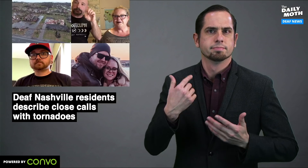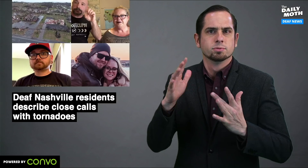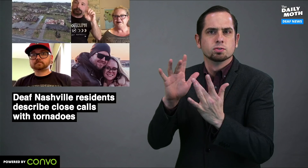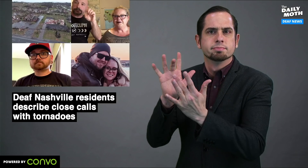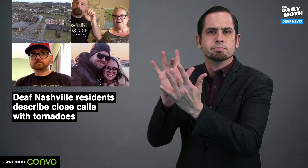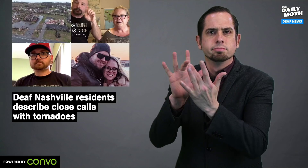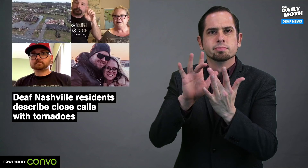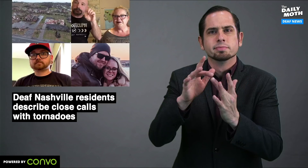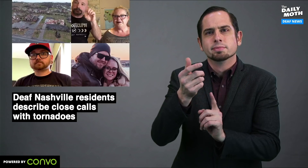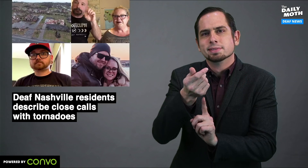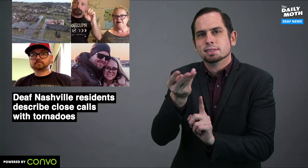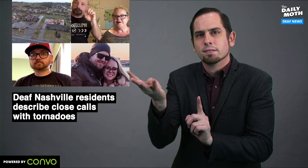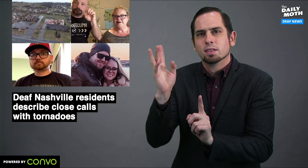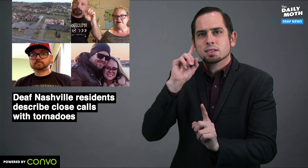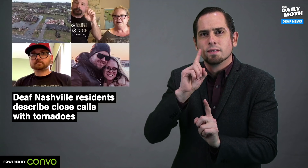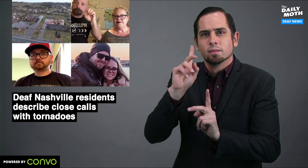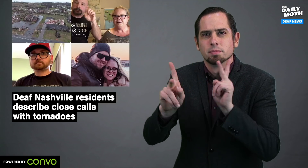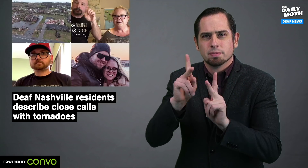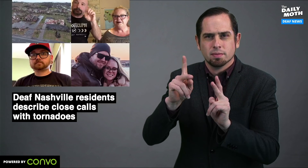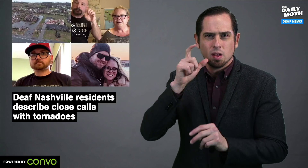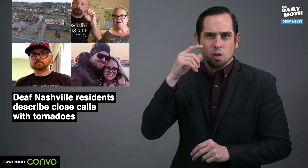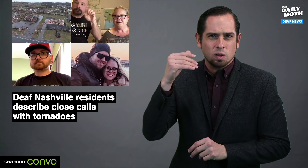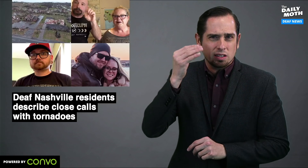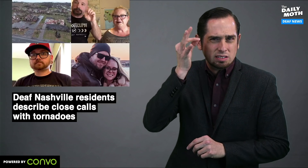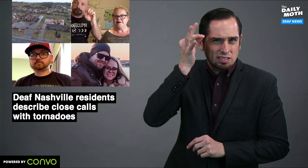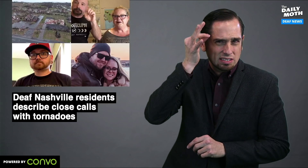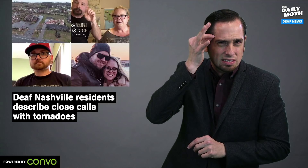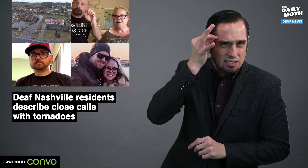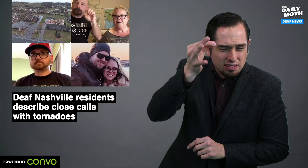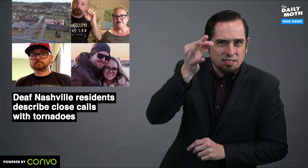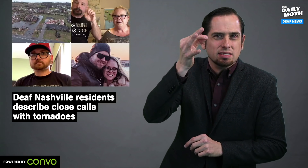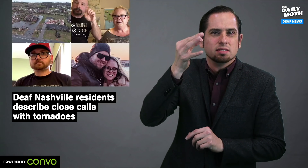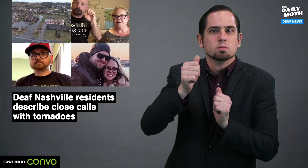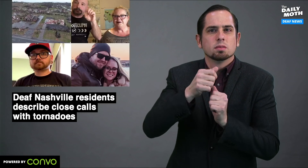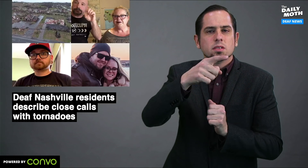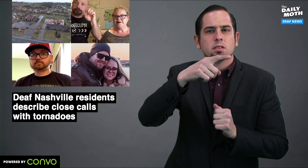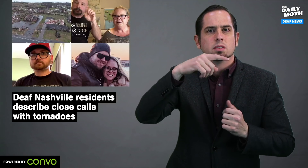I was able to reach out to several deaf survivors of